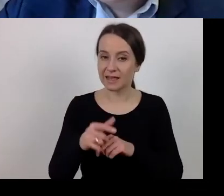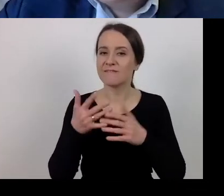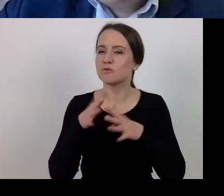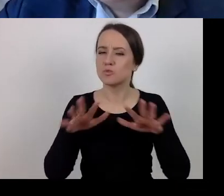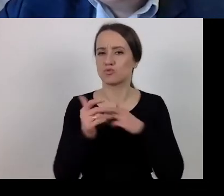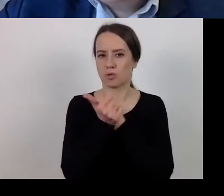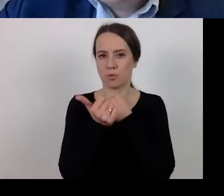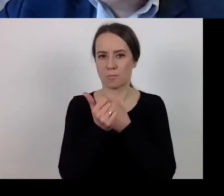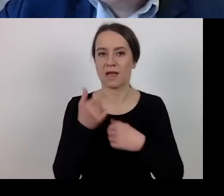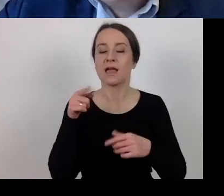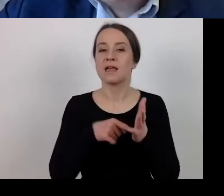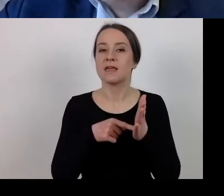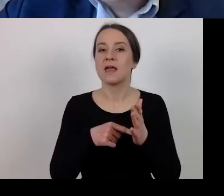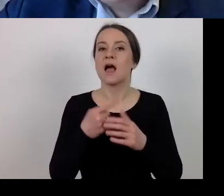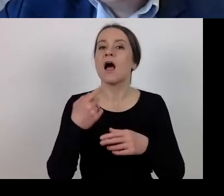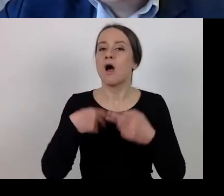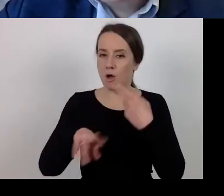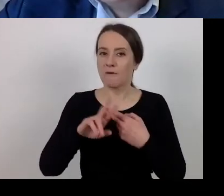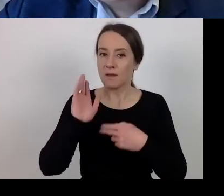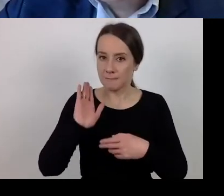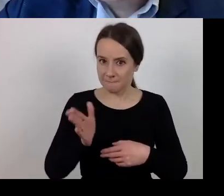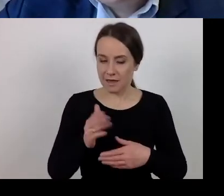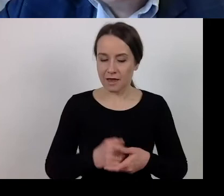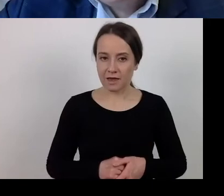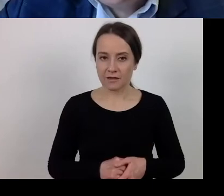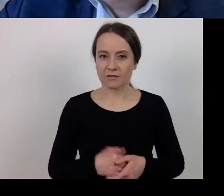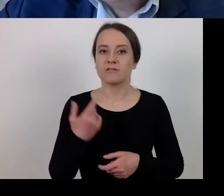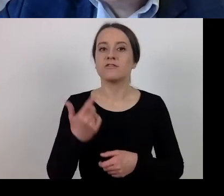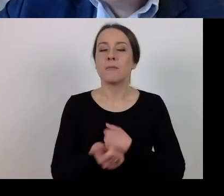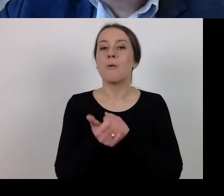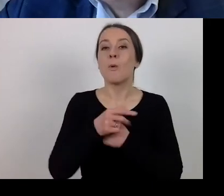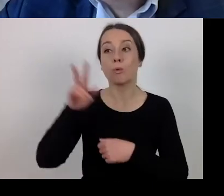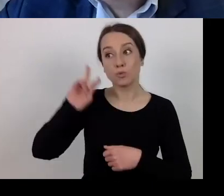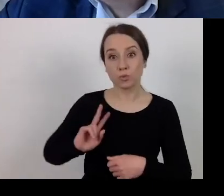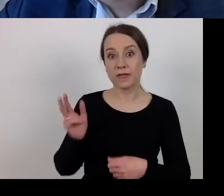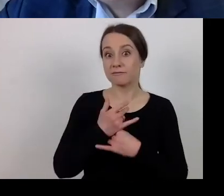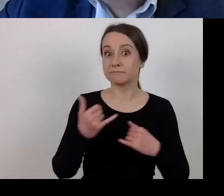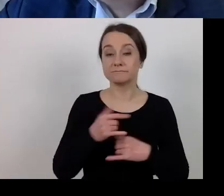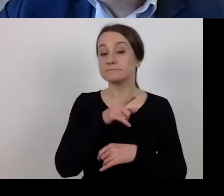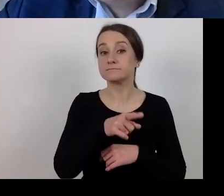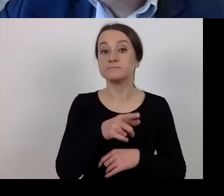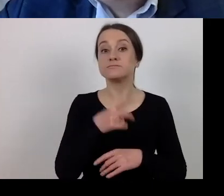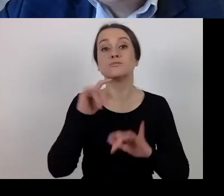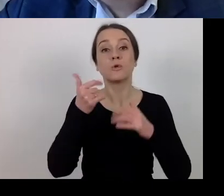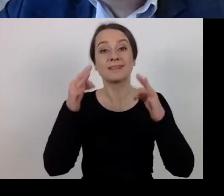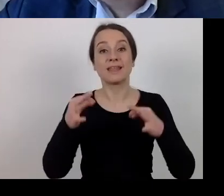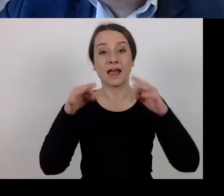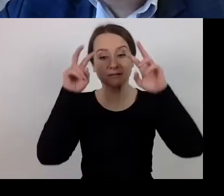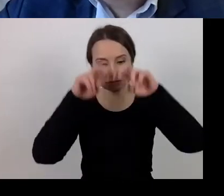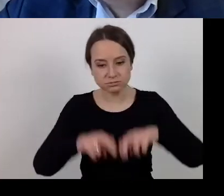I say "many documents", because the implementing entities are working on their internal rules of procedure